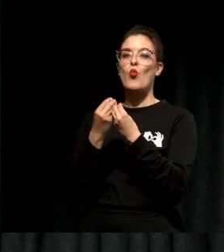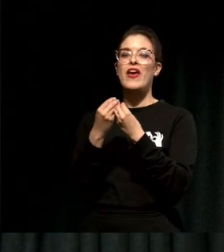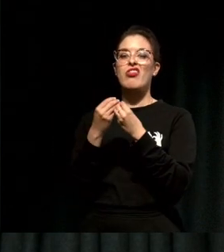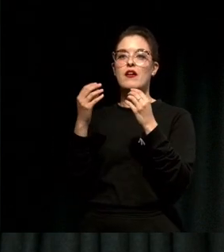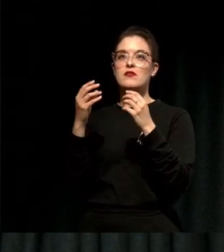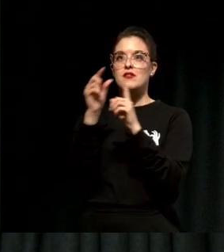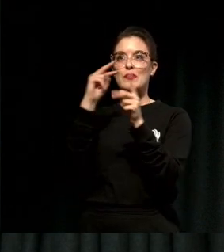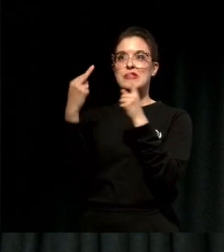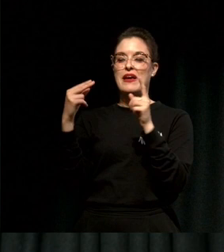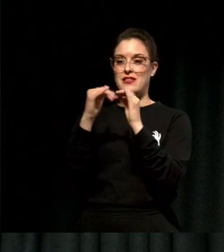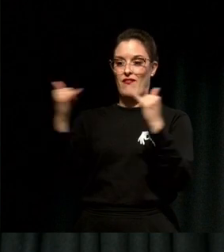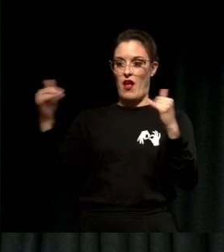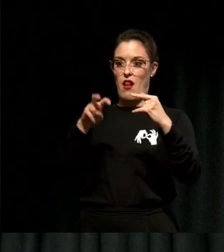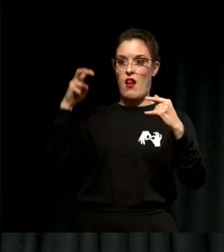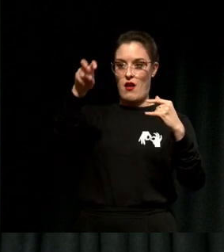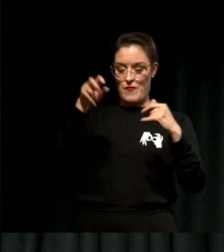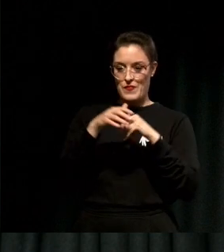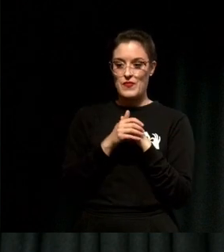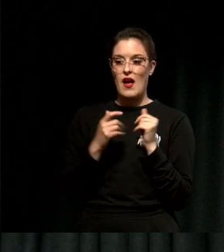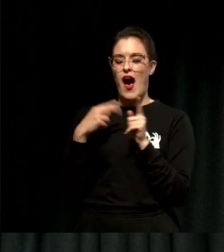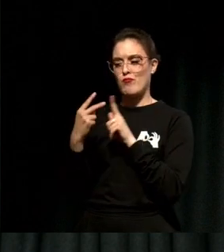that I had a lot of lessons that I needed to learn.